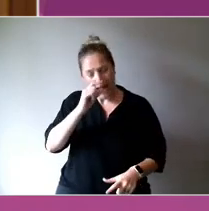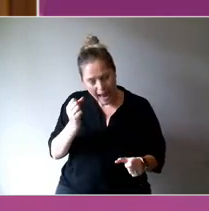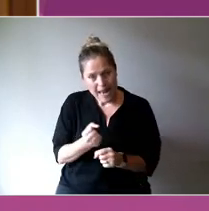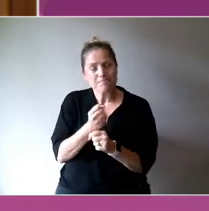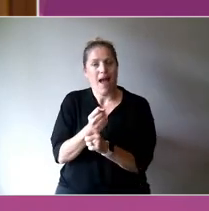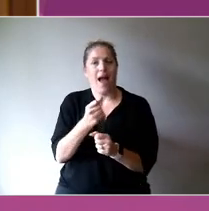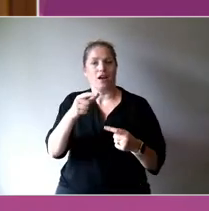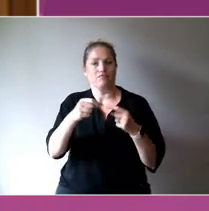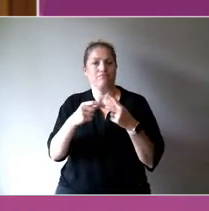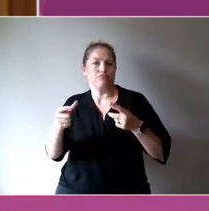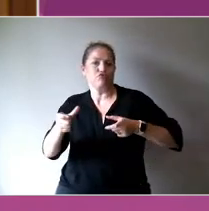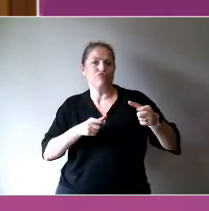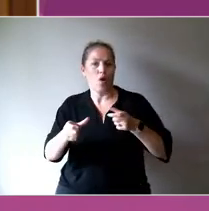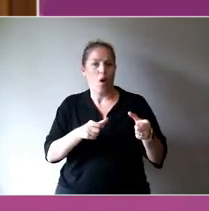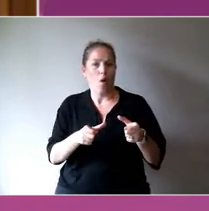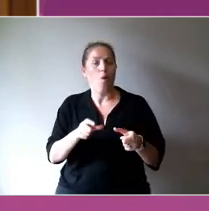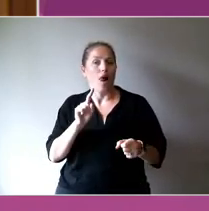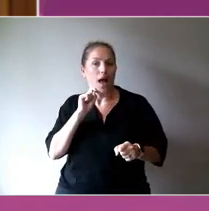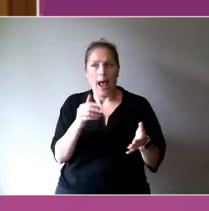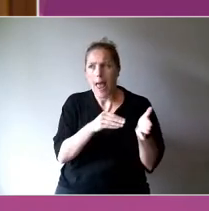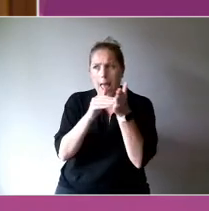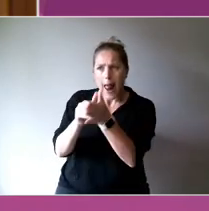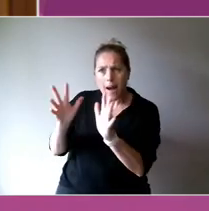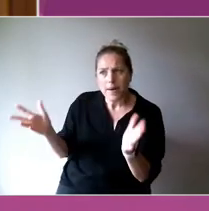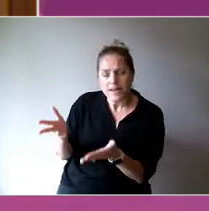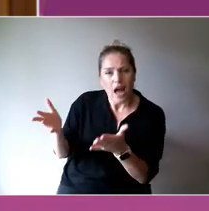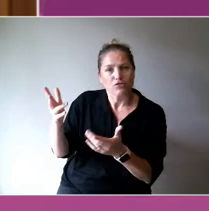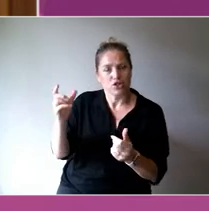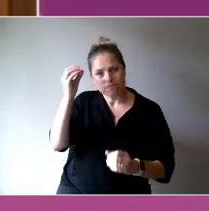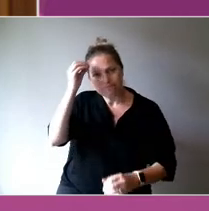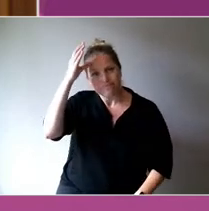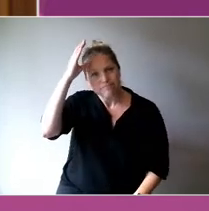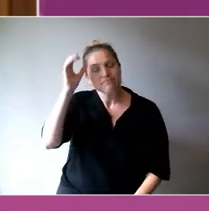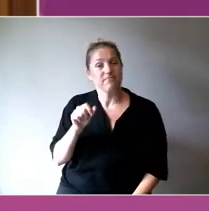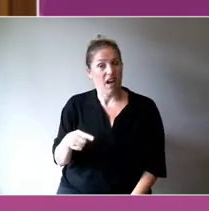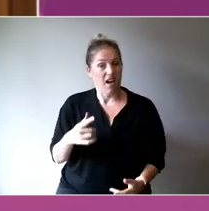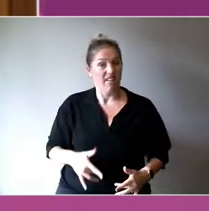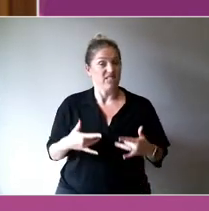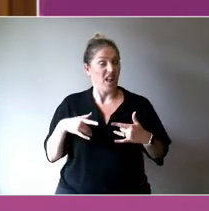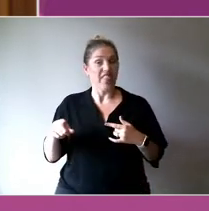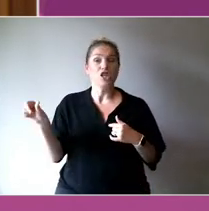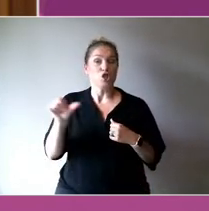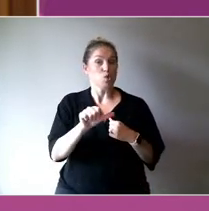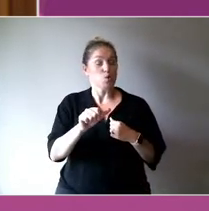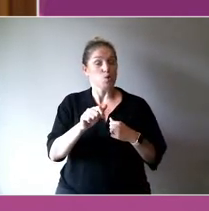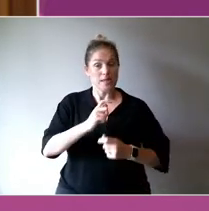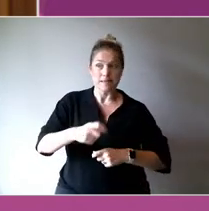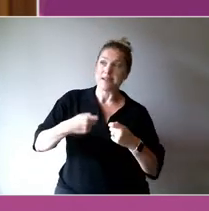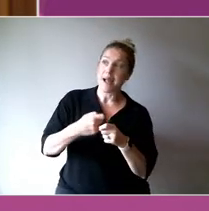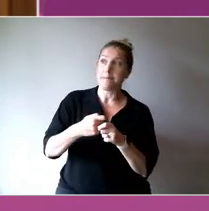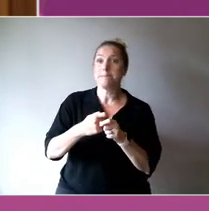That should lead to, you know, following a market based process, a better - a better